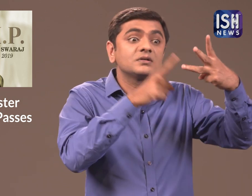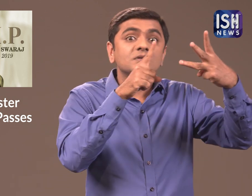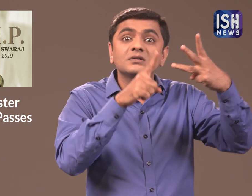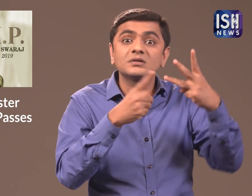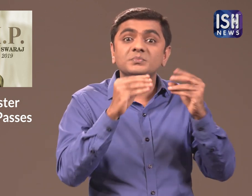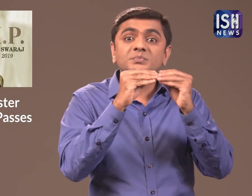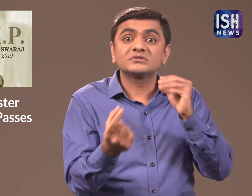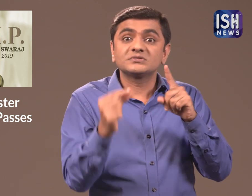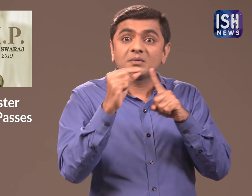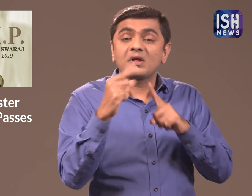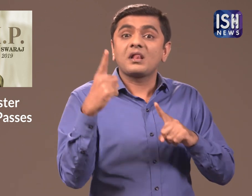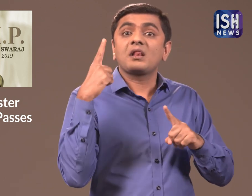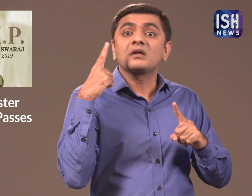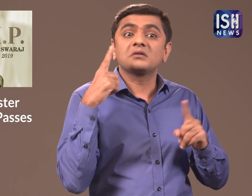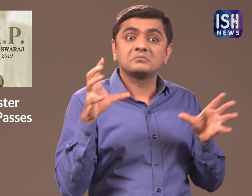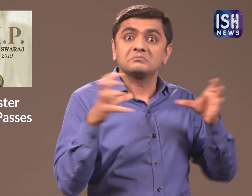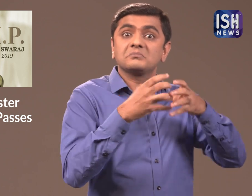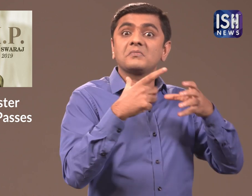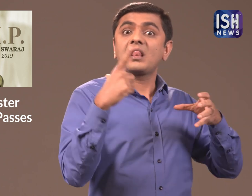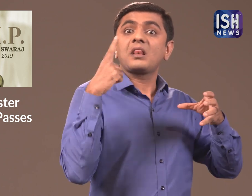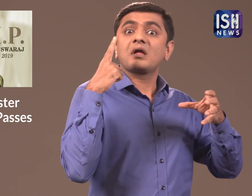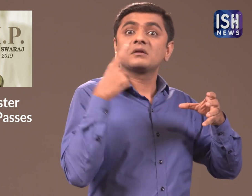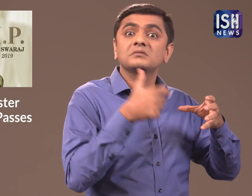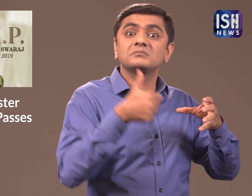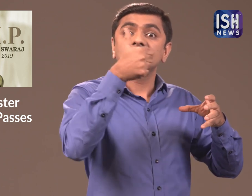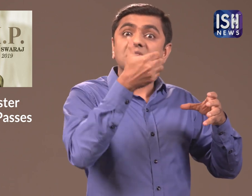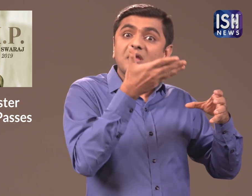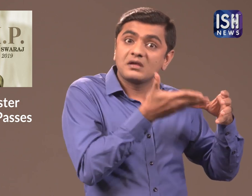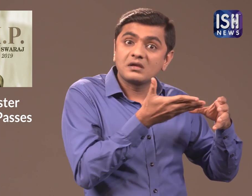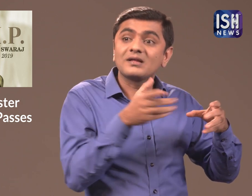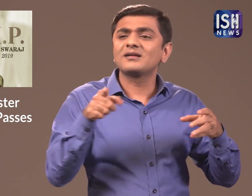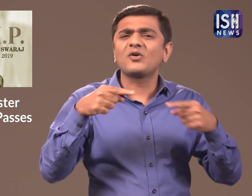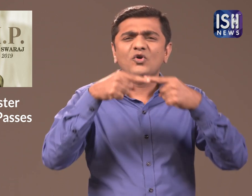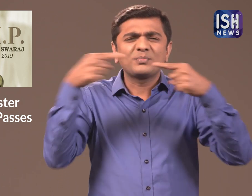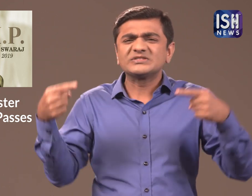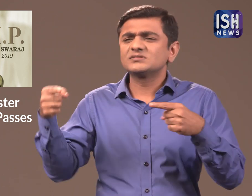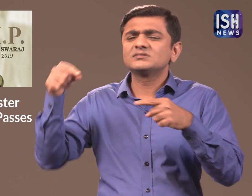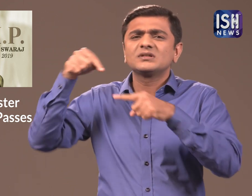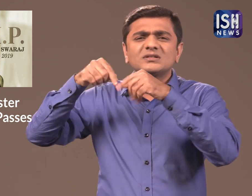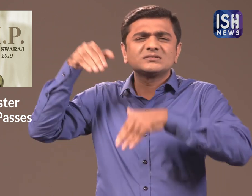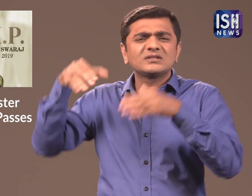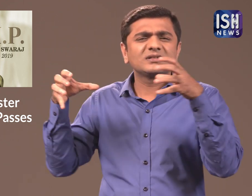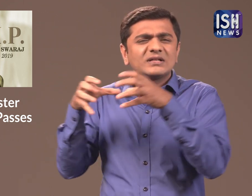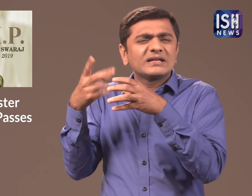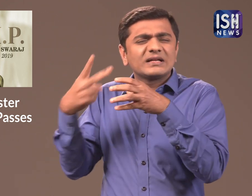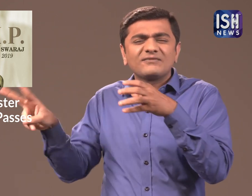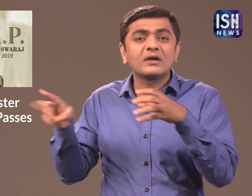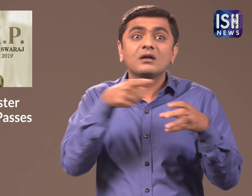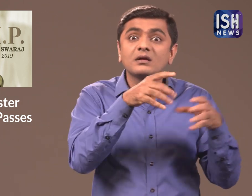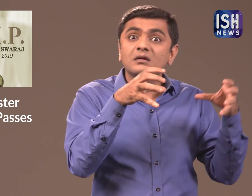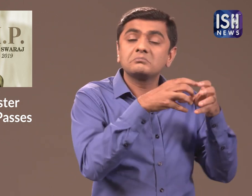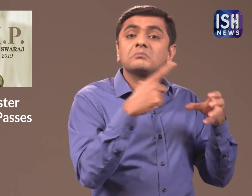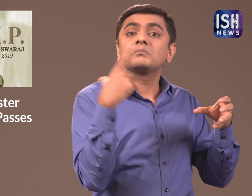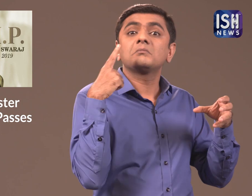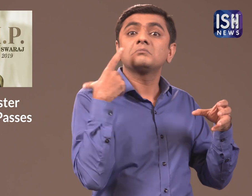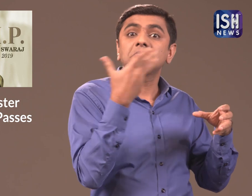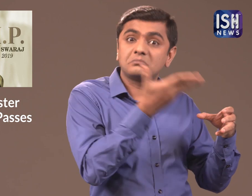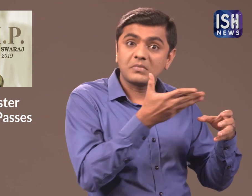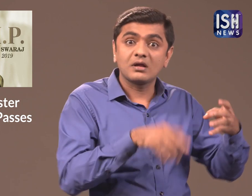Leader of the opposition